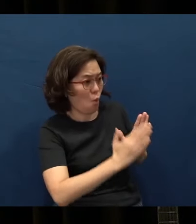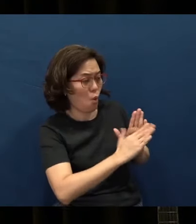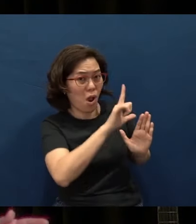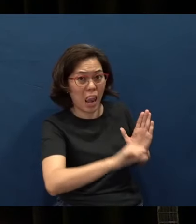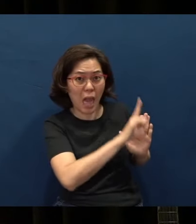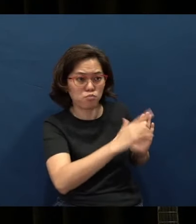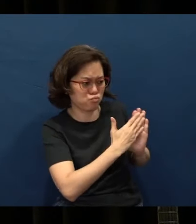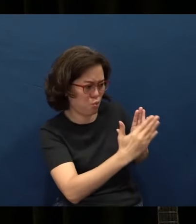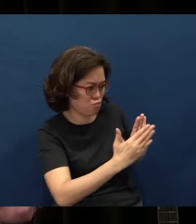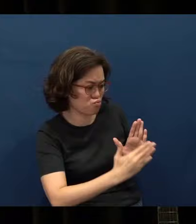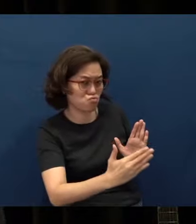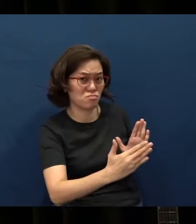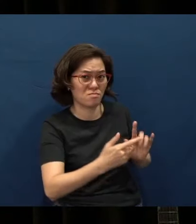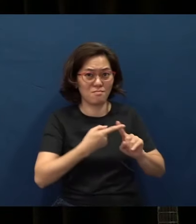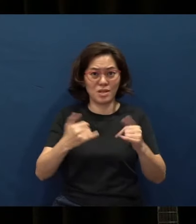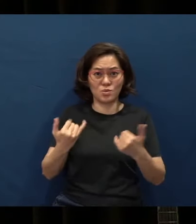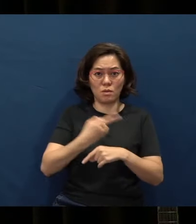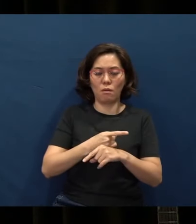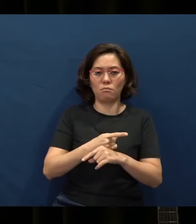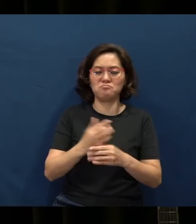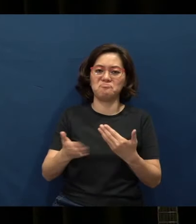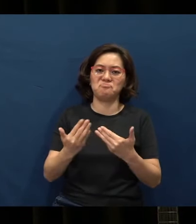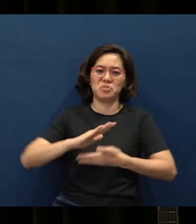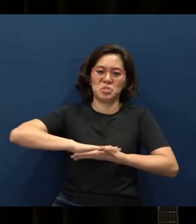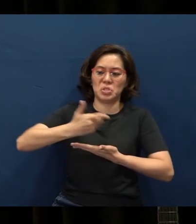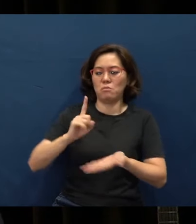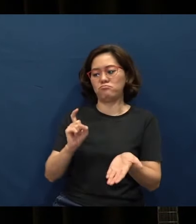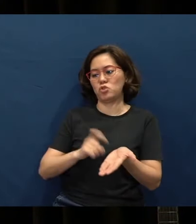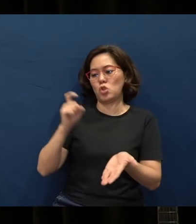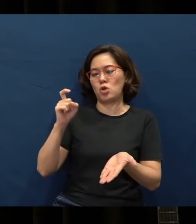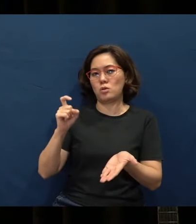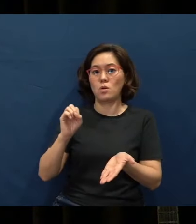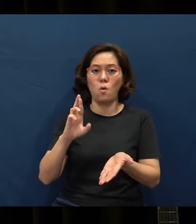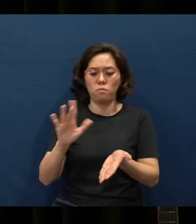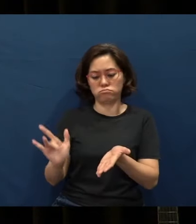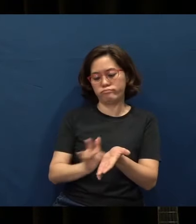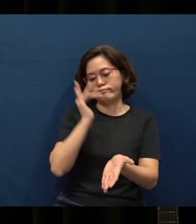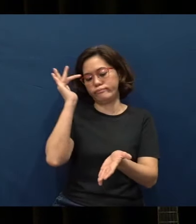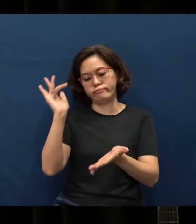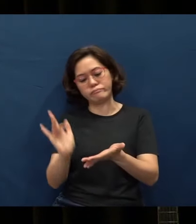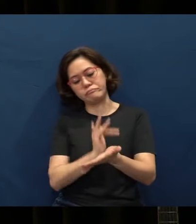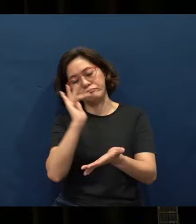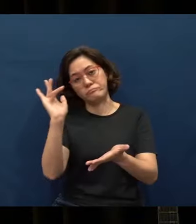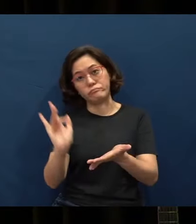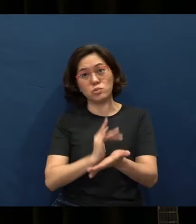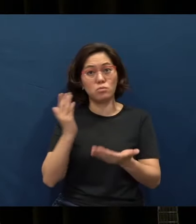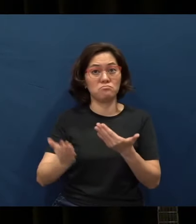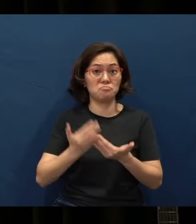today, is just a click away from our laptop, or even a swipe from our smartphone, isn't it?